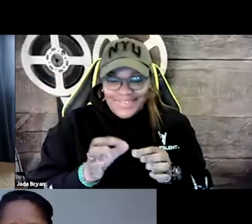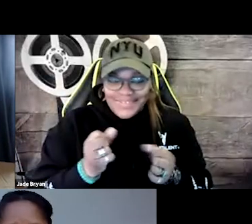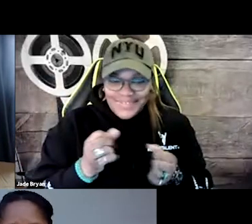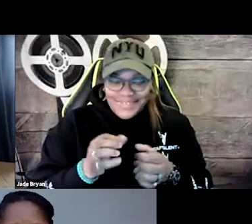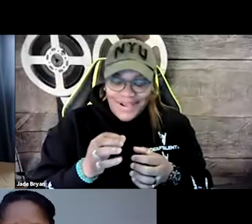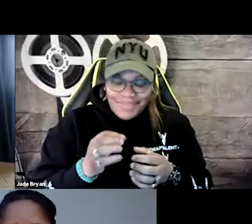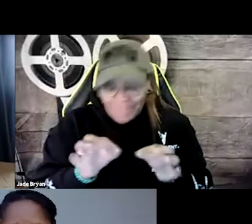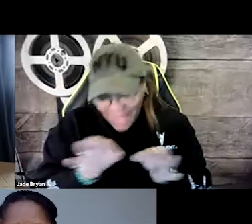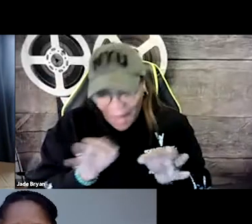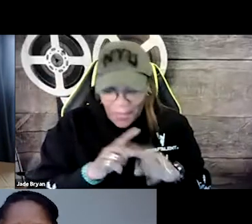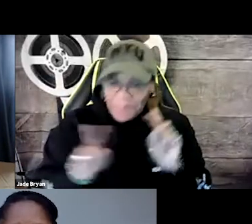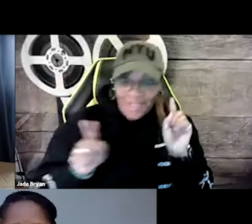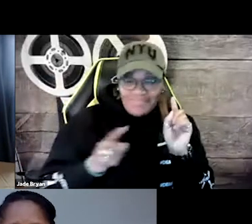It looked good.